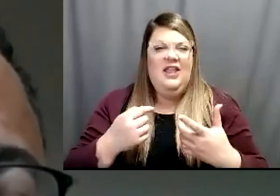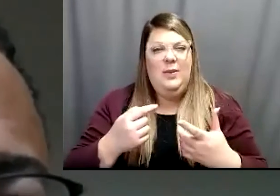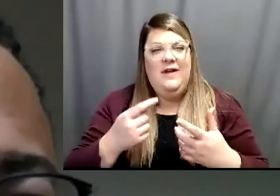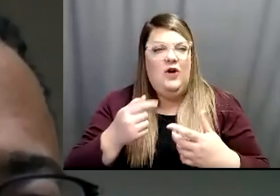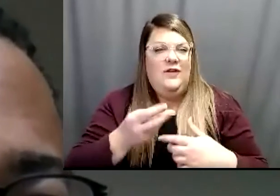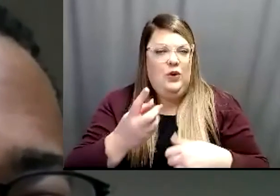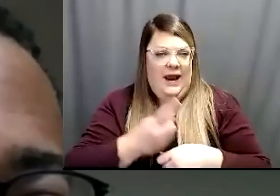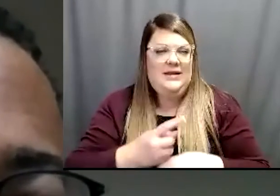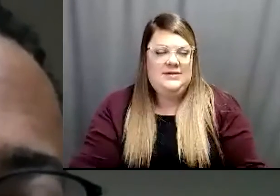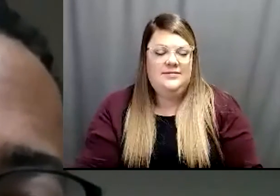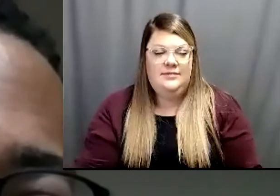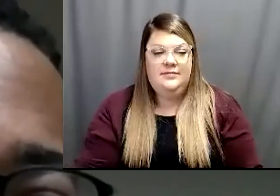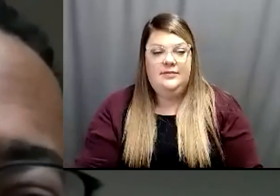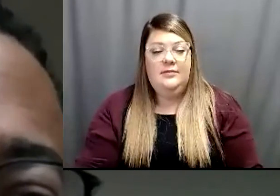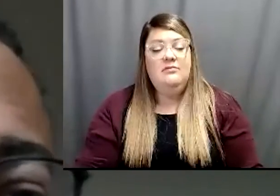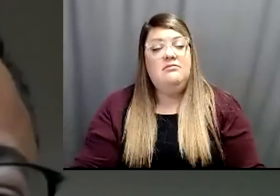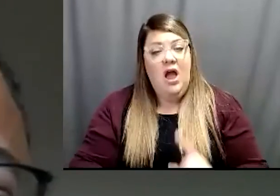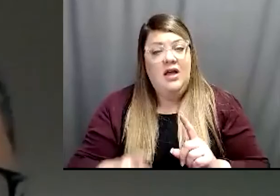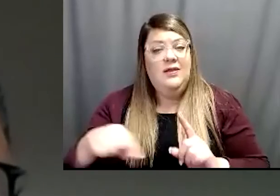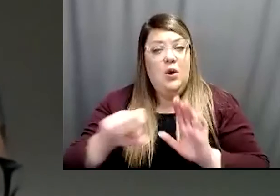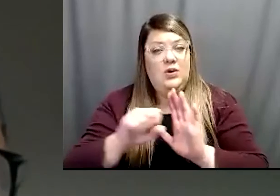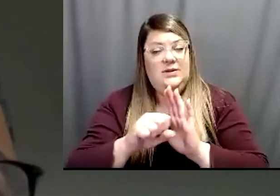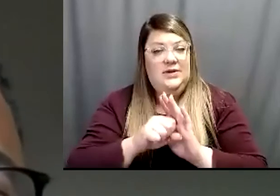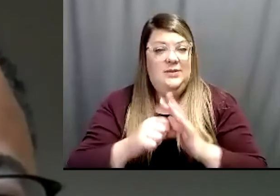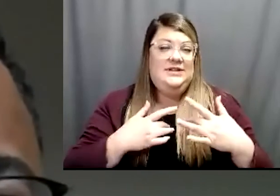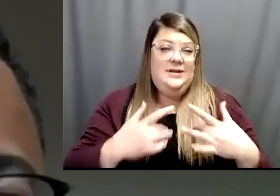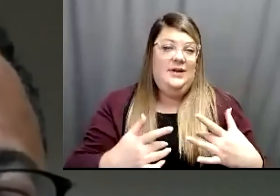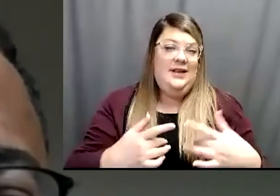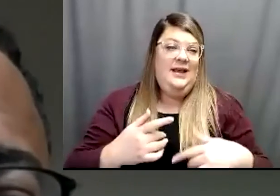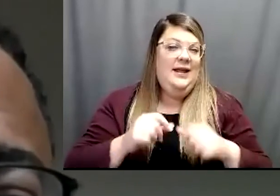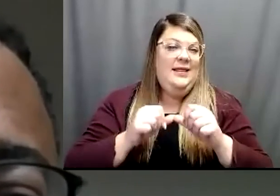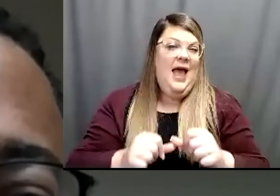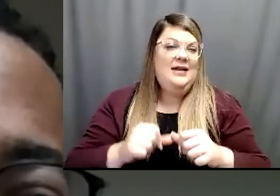Typically those those symptoms go away within two to three days. We always recommend if you